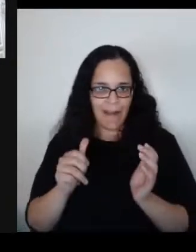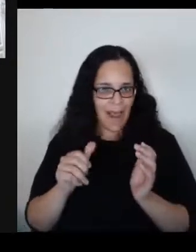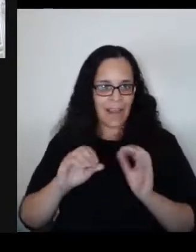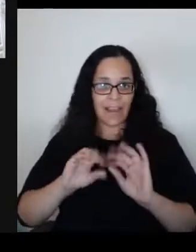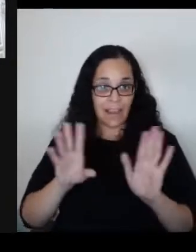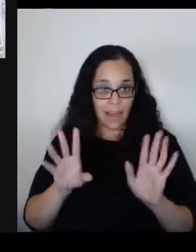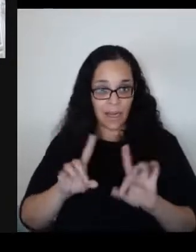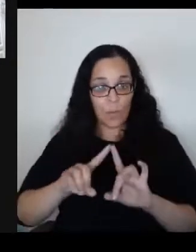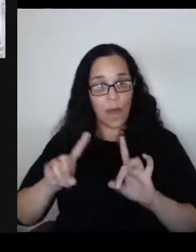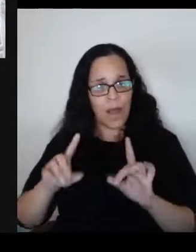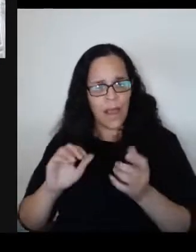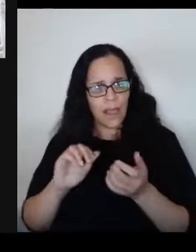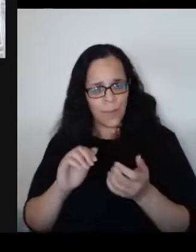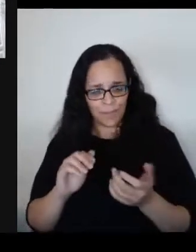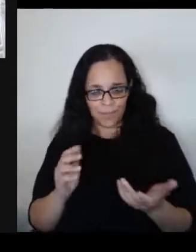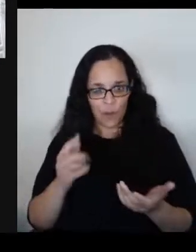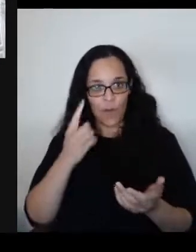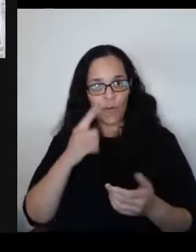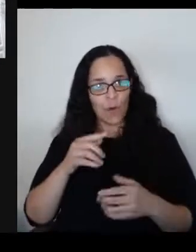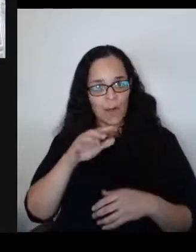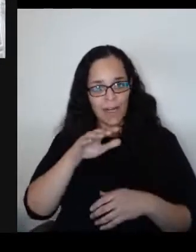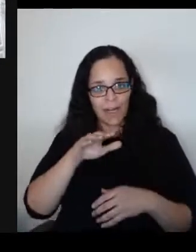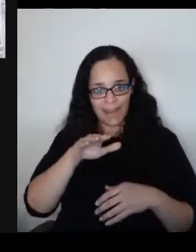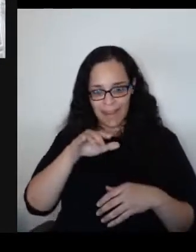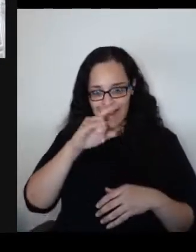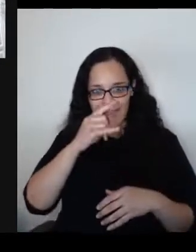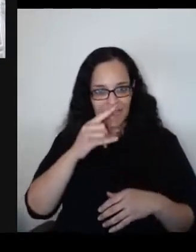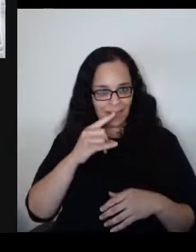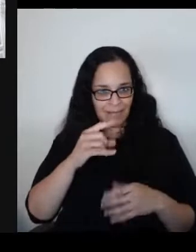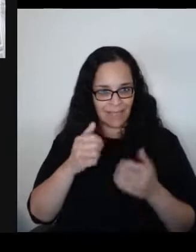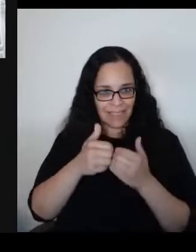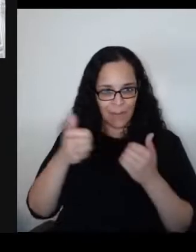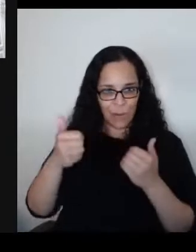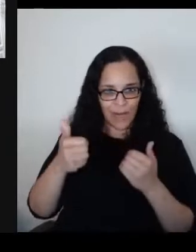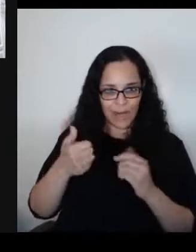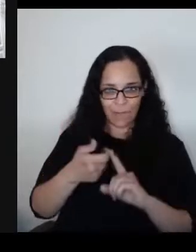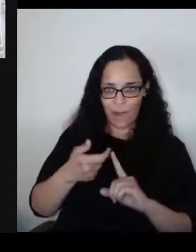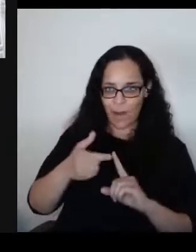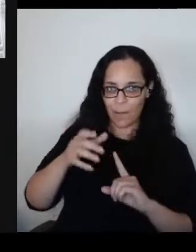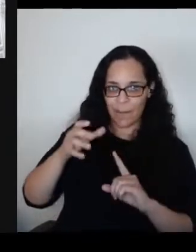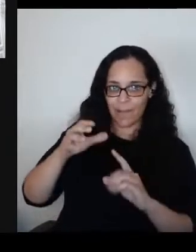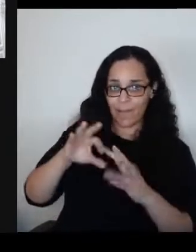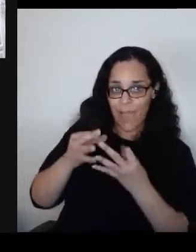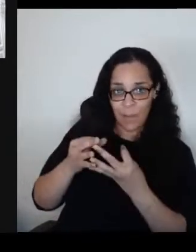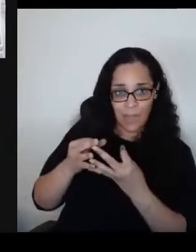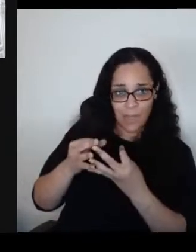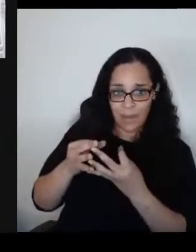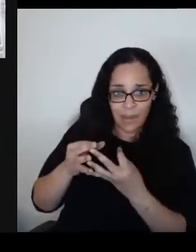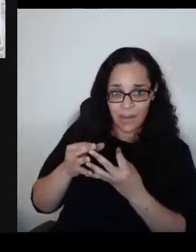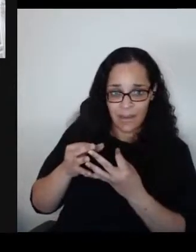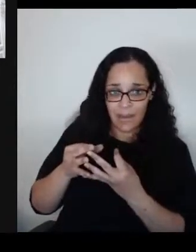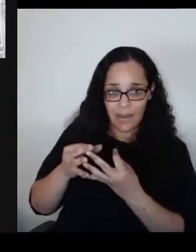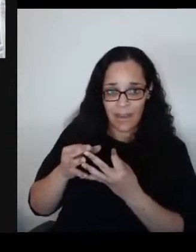Aliza, I'm thinking for example about what you talked about. To see children ripped from their mothers' arms.